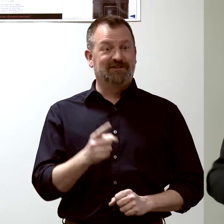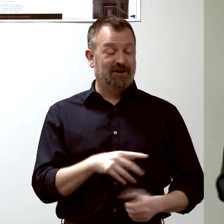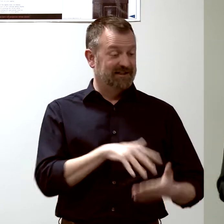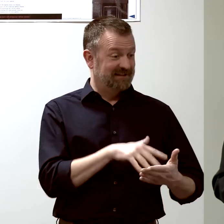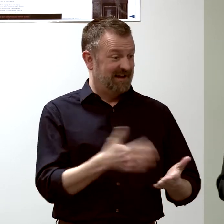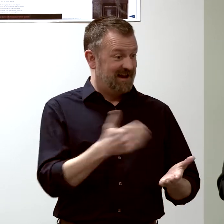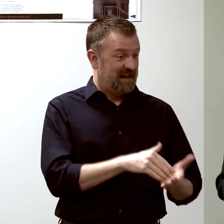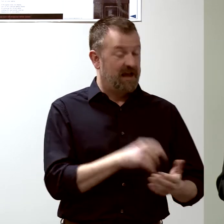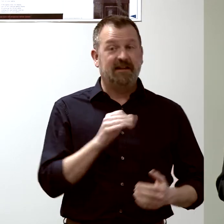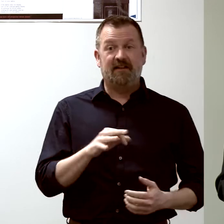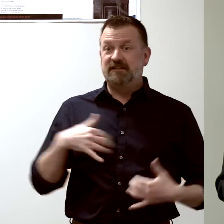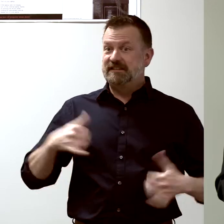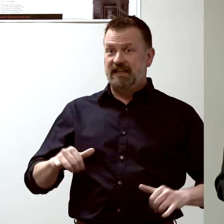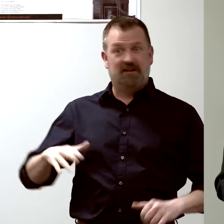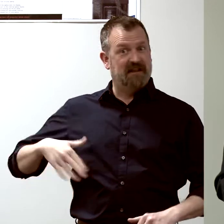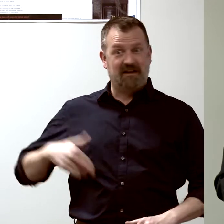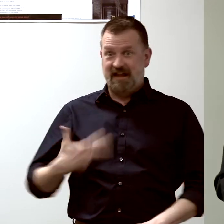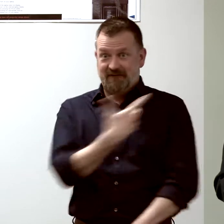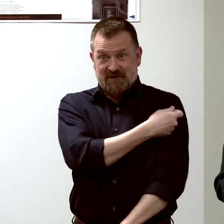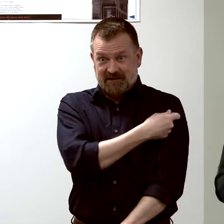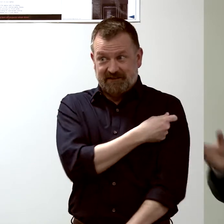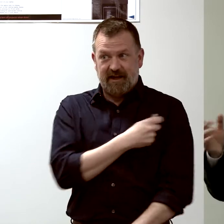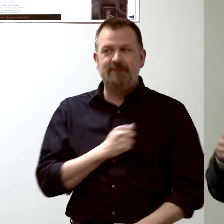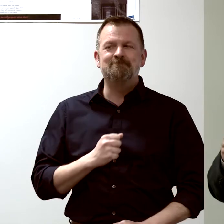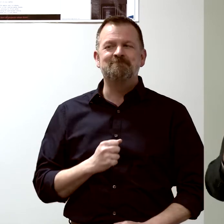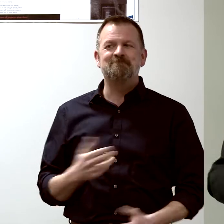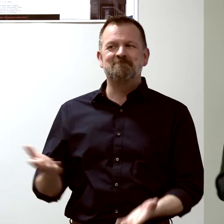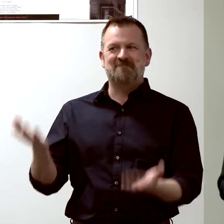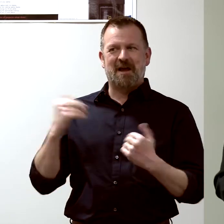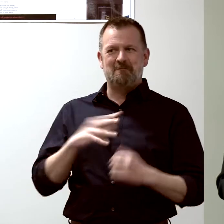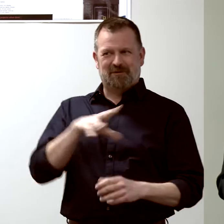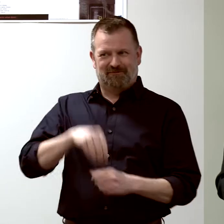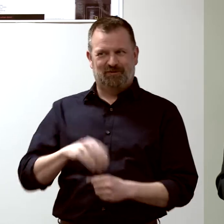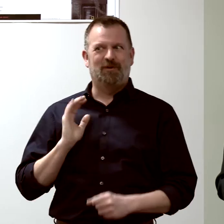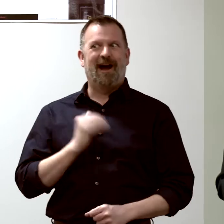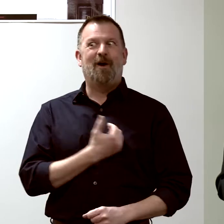the flu vaccine, you can come and participate in our study.